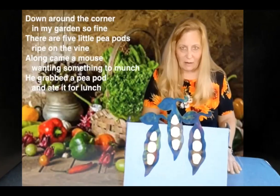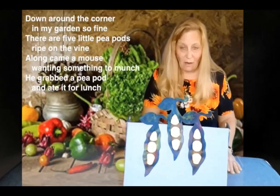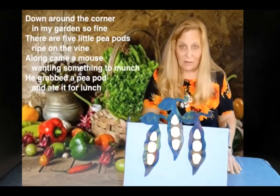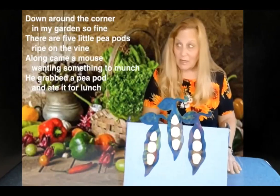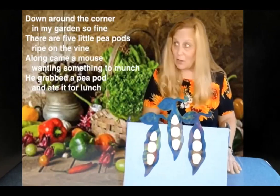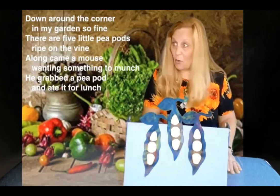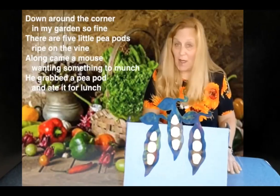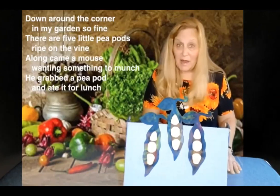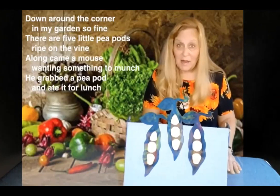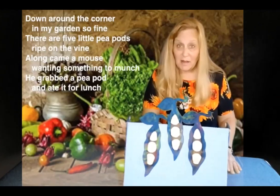Did he go away.